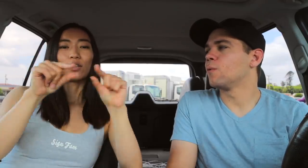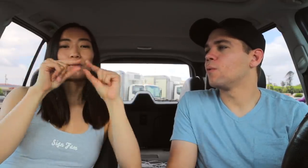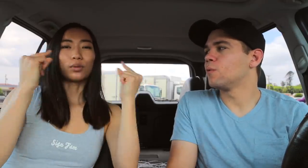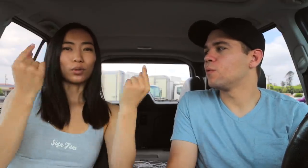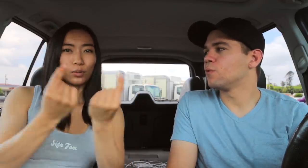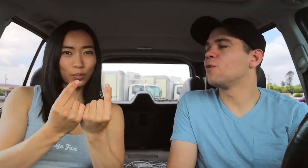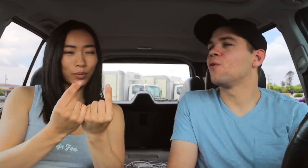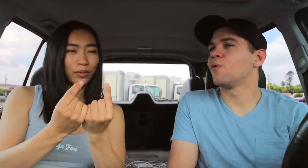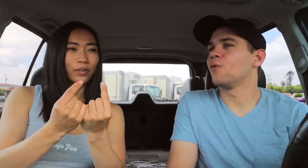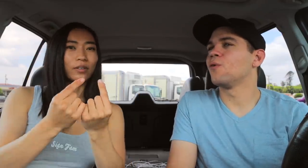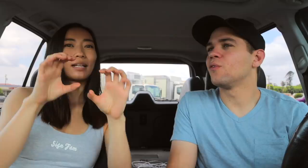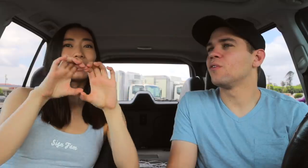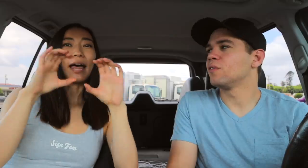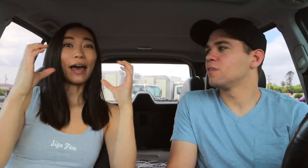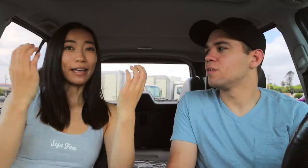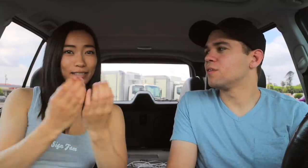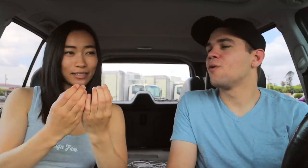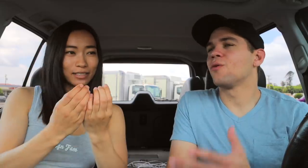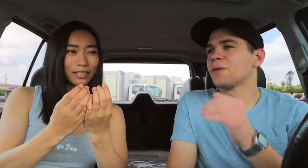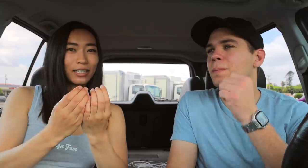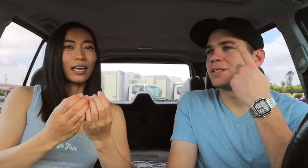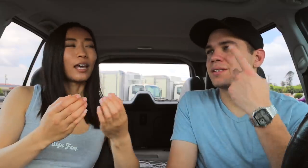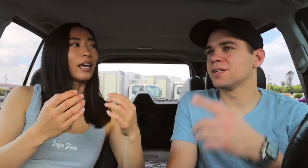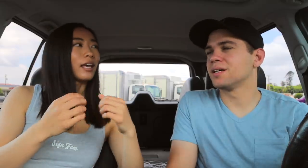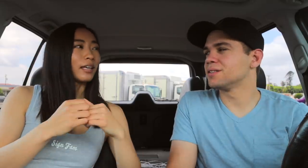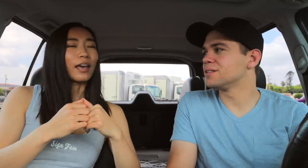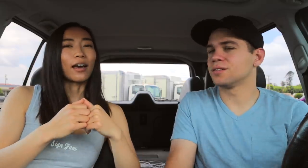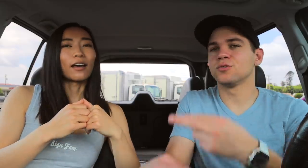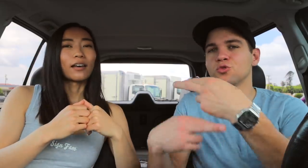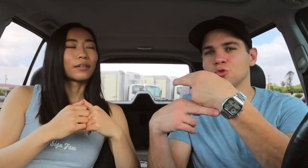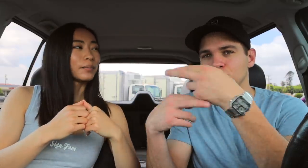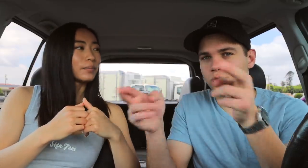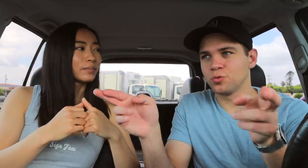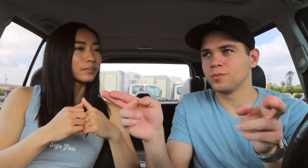Group Class Yeah. Room